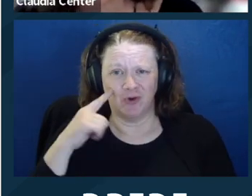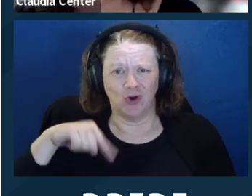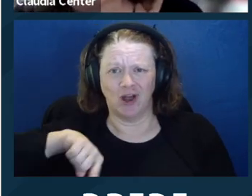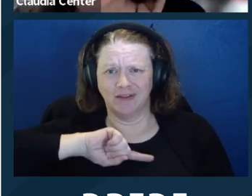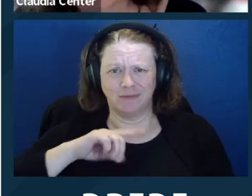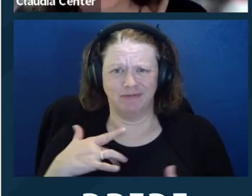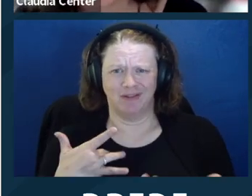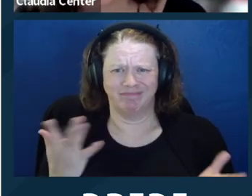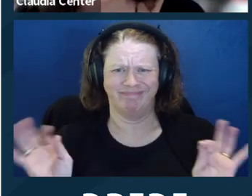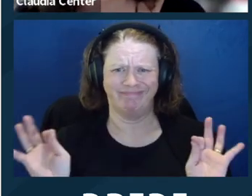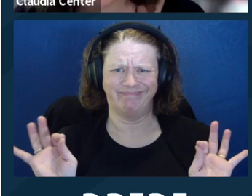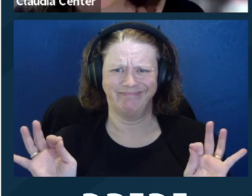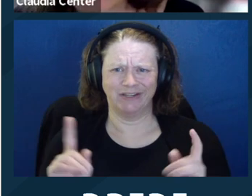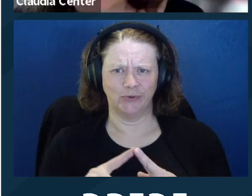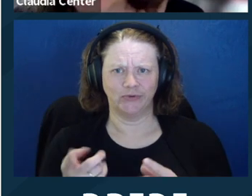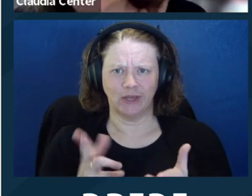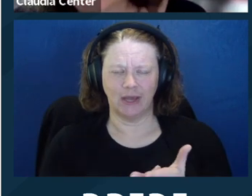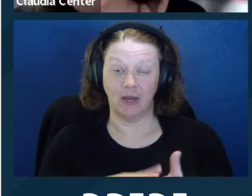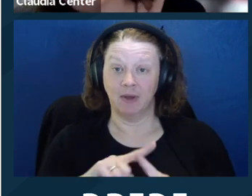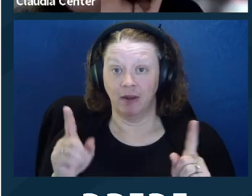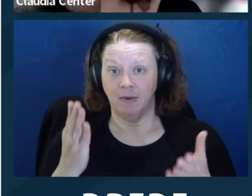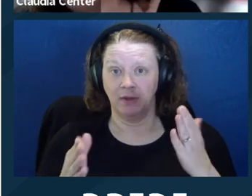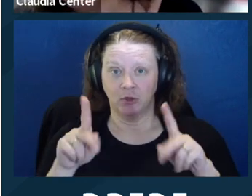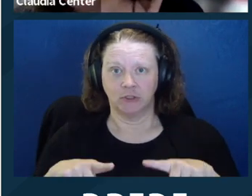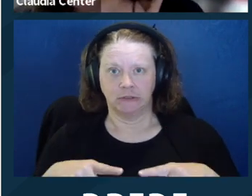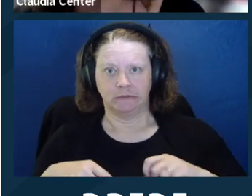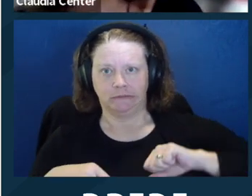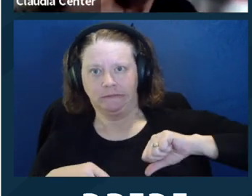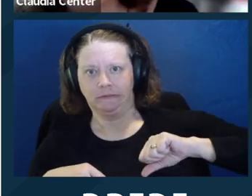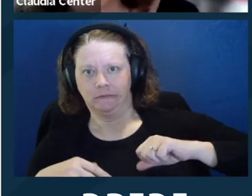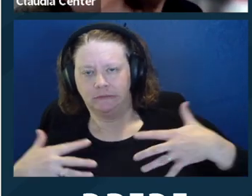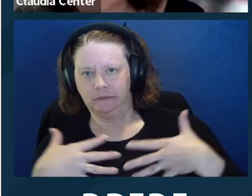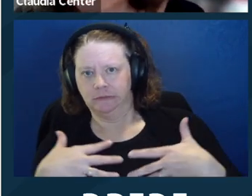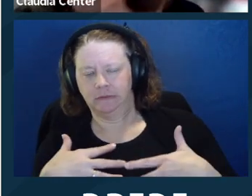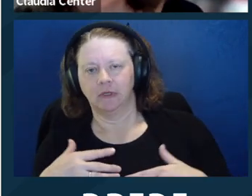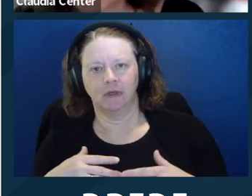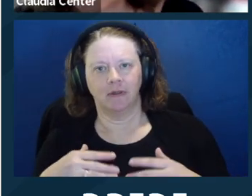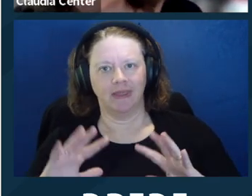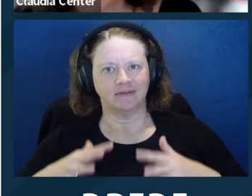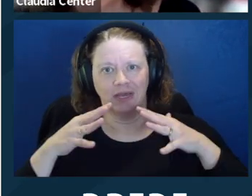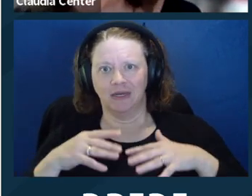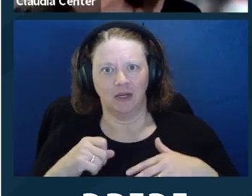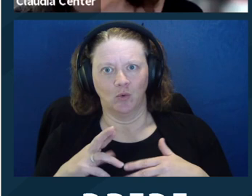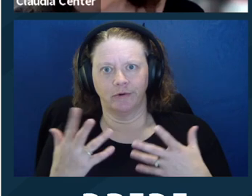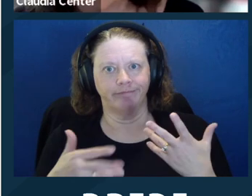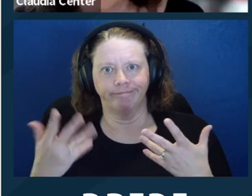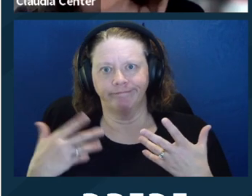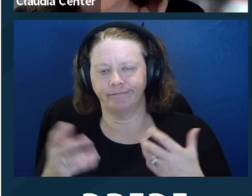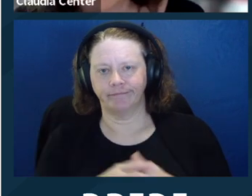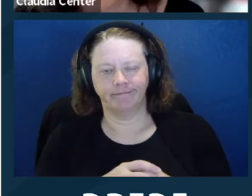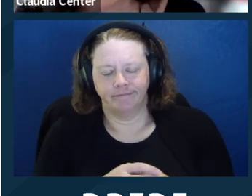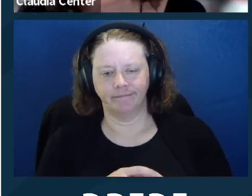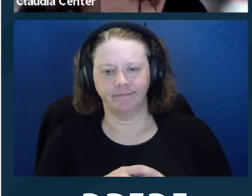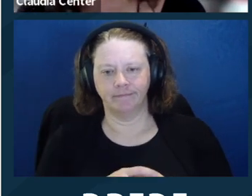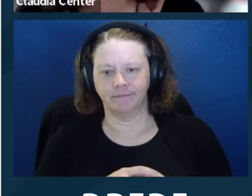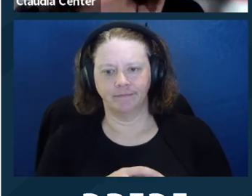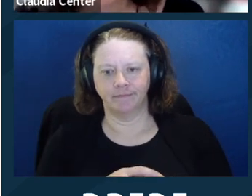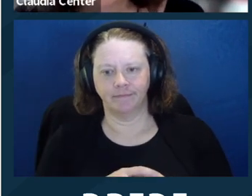a legal document, just even if, to us, it's not a big deal to sign it. It may deter somebody